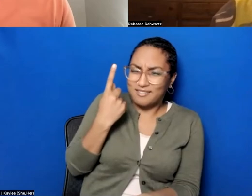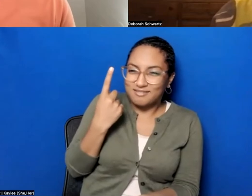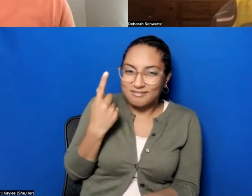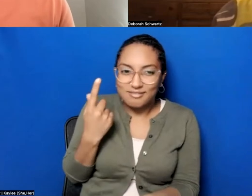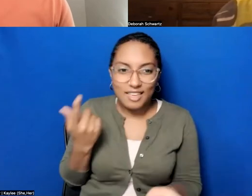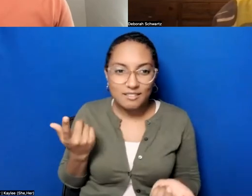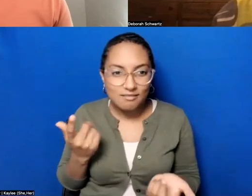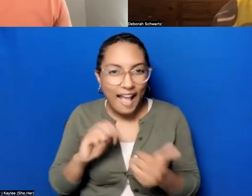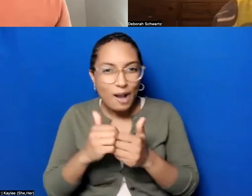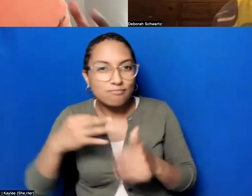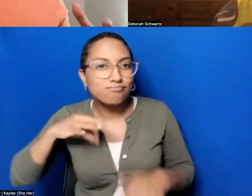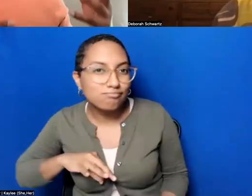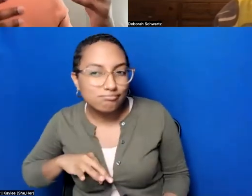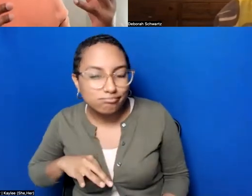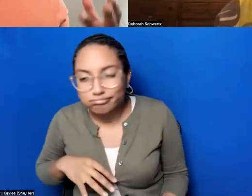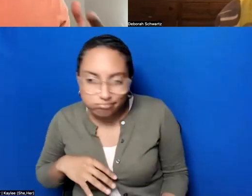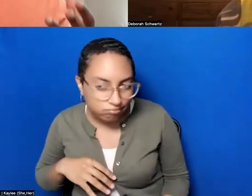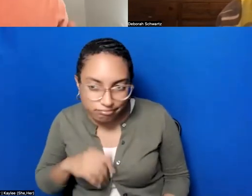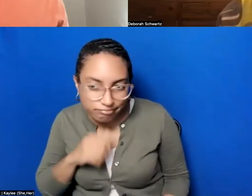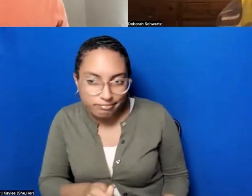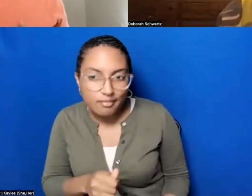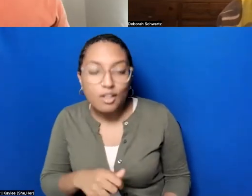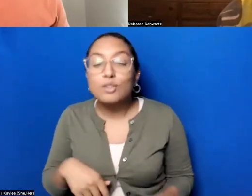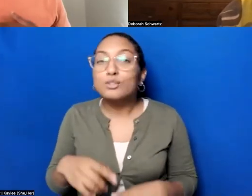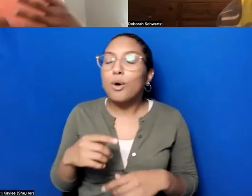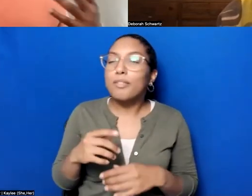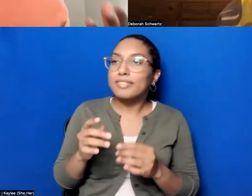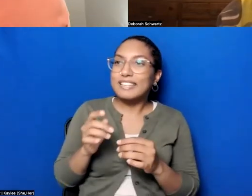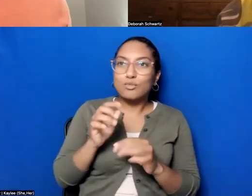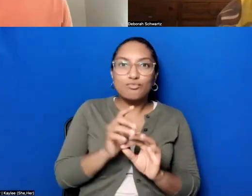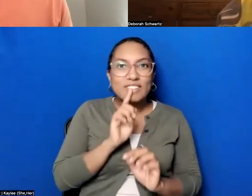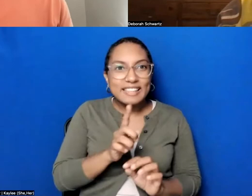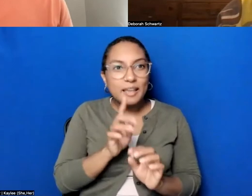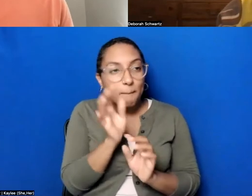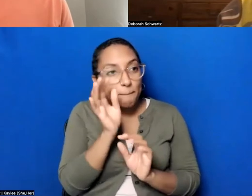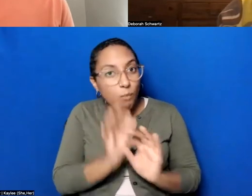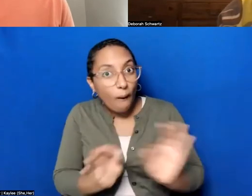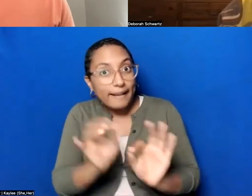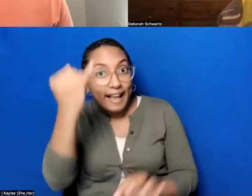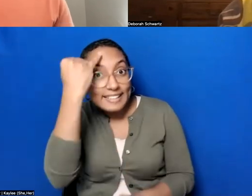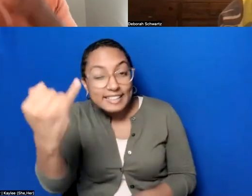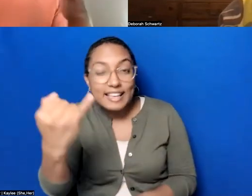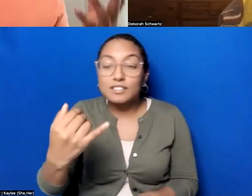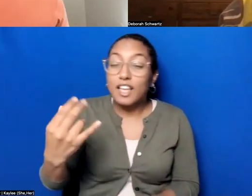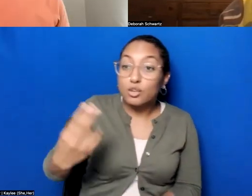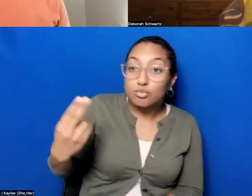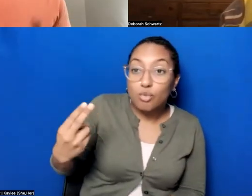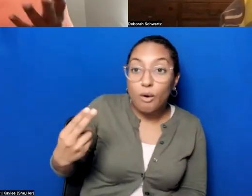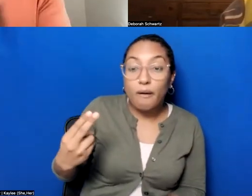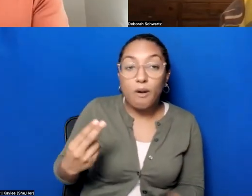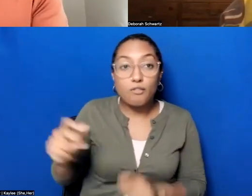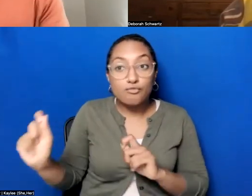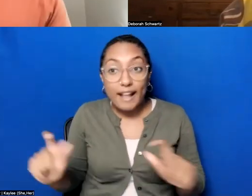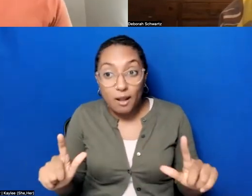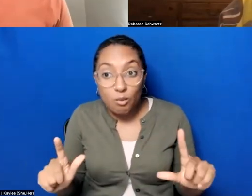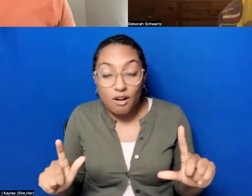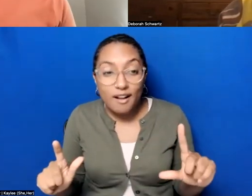is to bring these really important ideas, really important historical framings to people so that